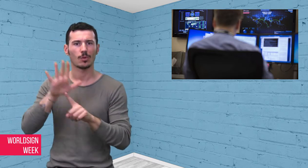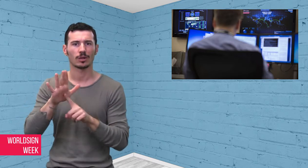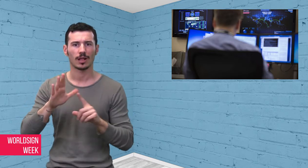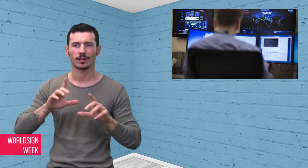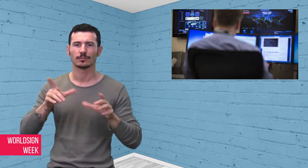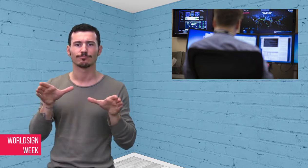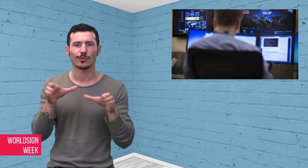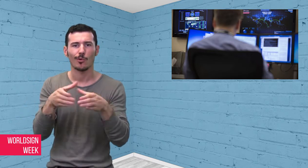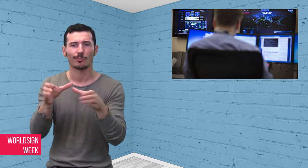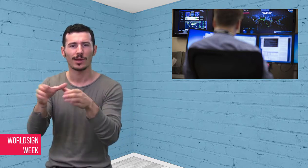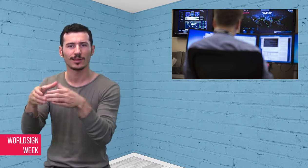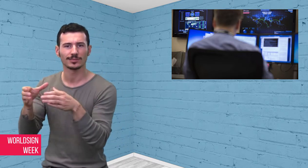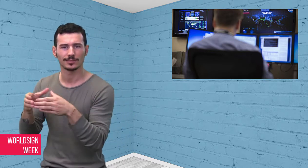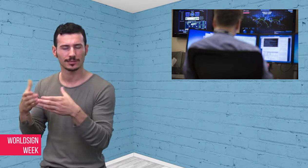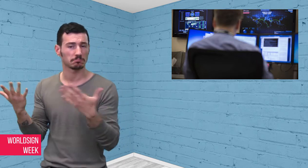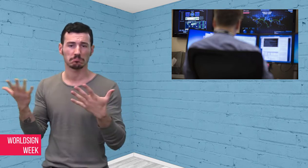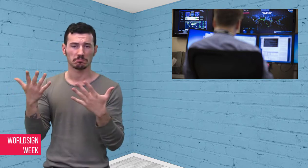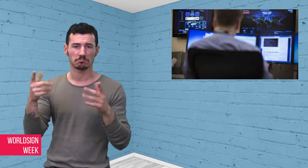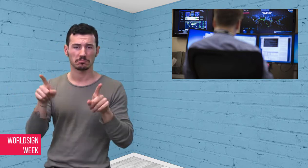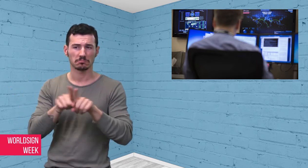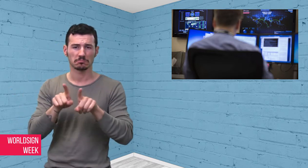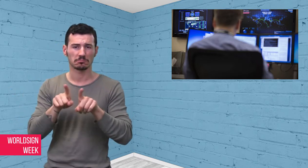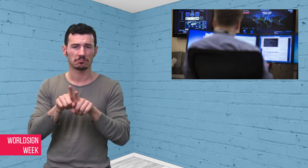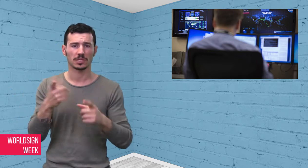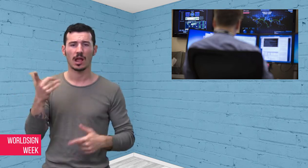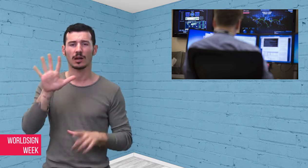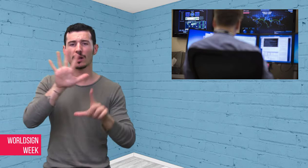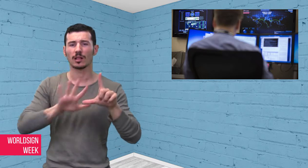prominent agencies including the